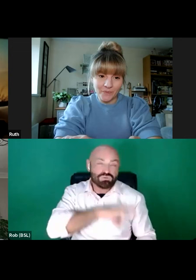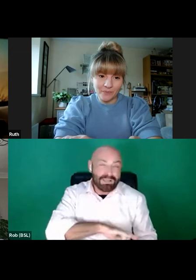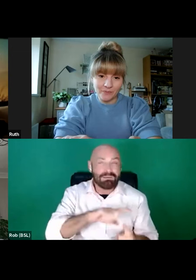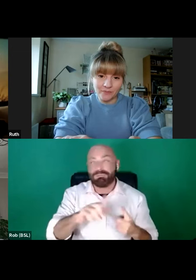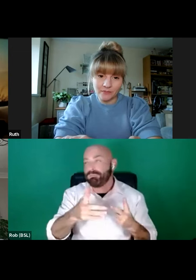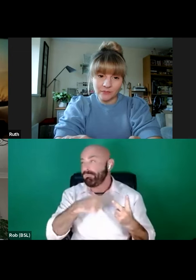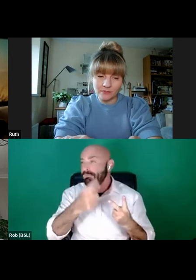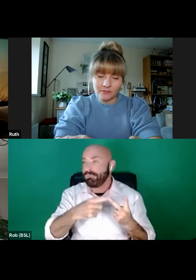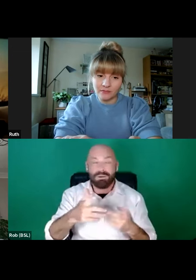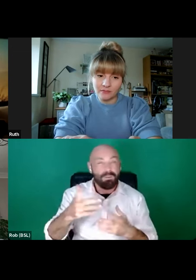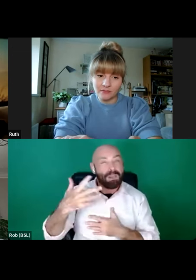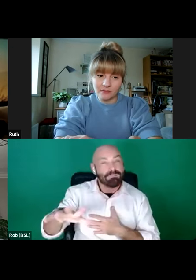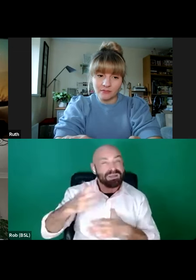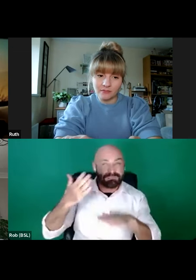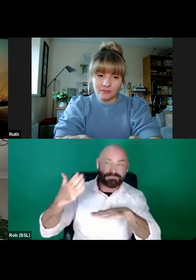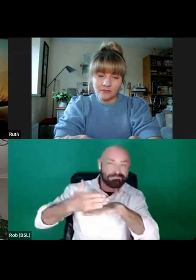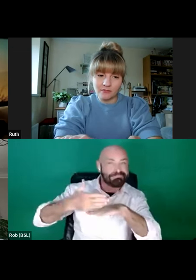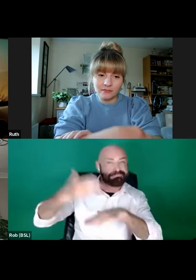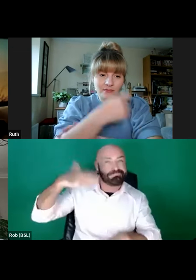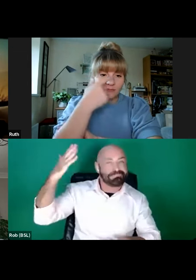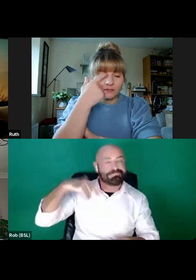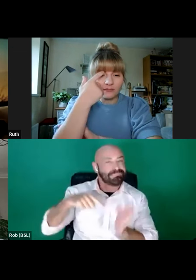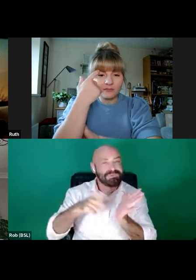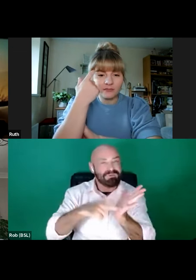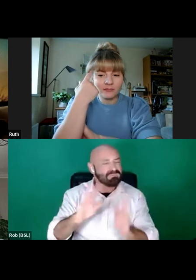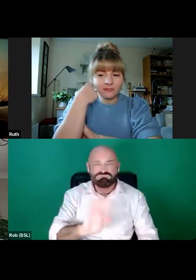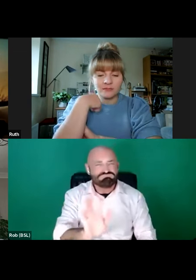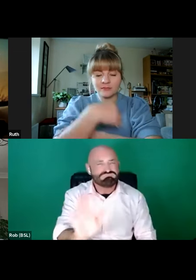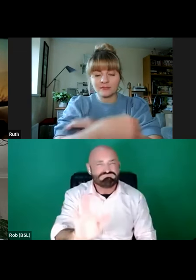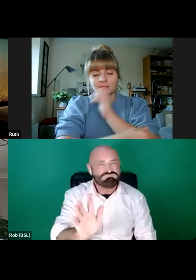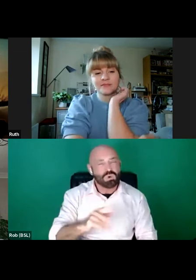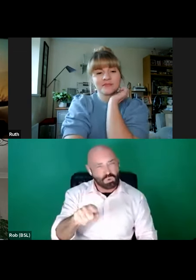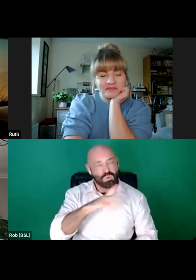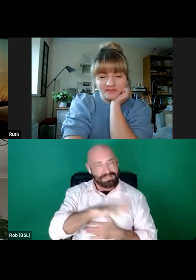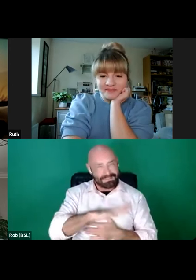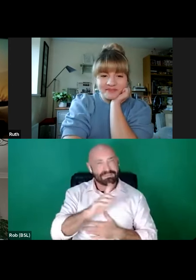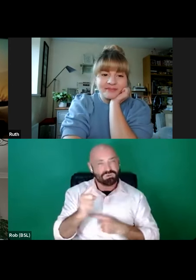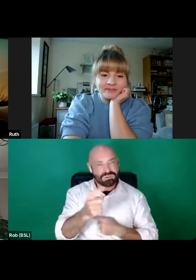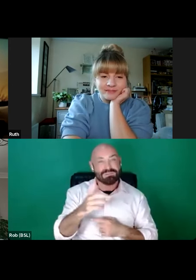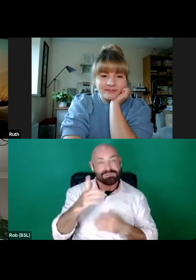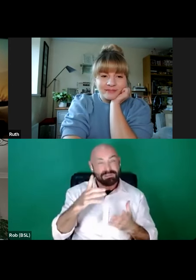representation in order to apply. All you need to have is a sample drama or comedy-drama